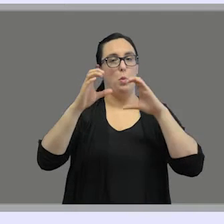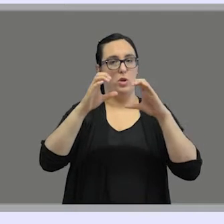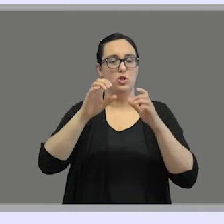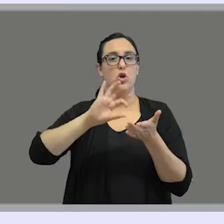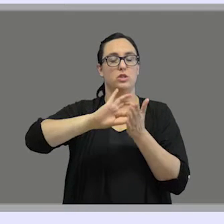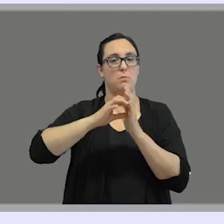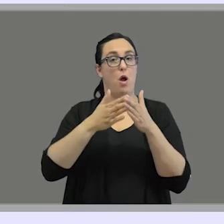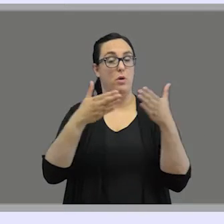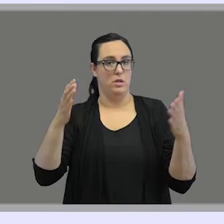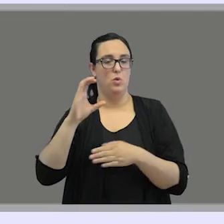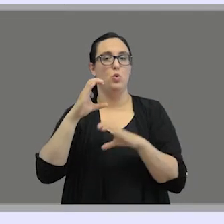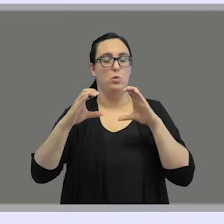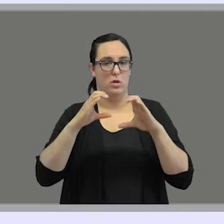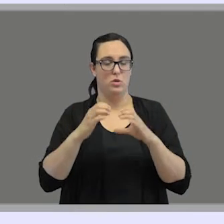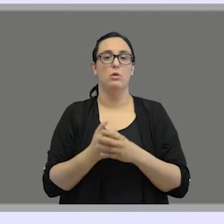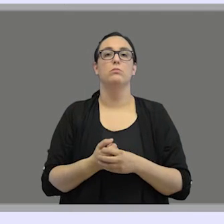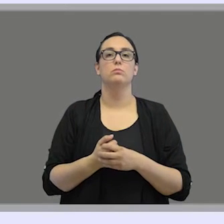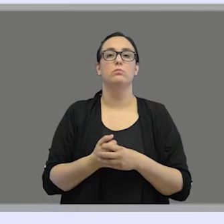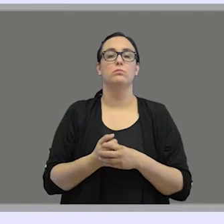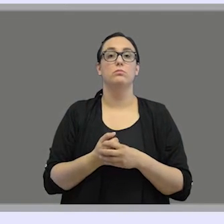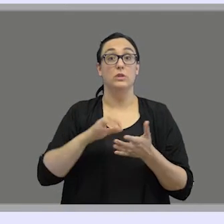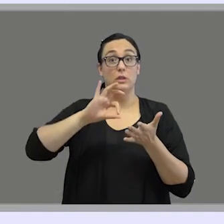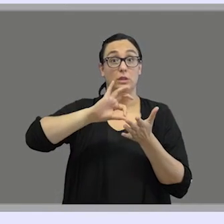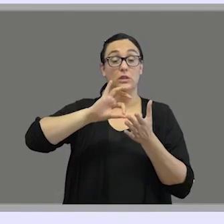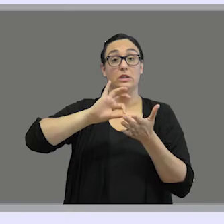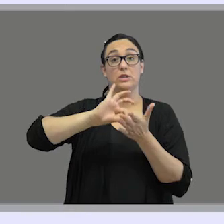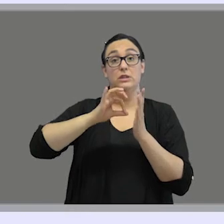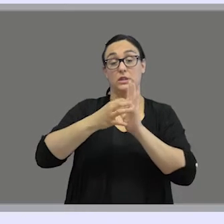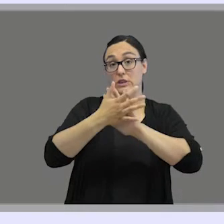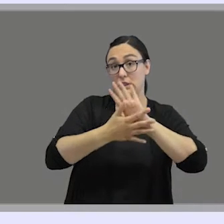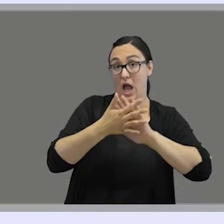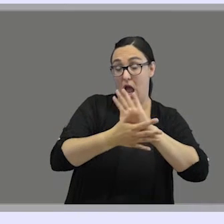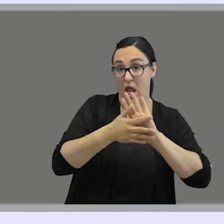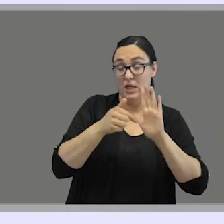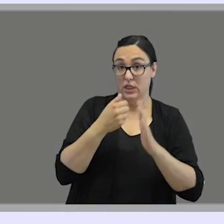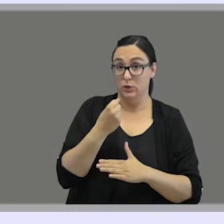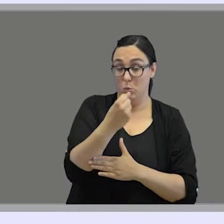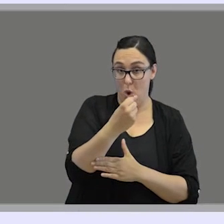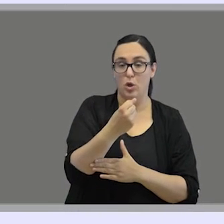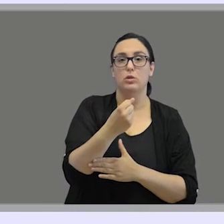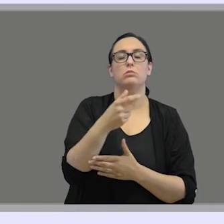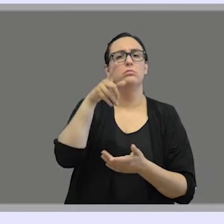Signed-based ACC systems use sometimes the same signs